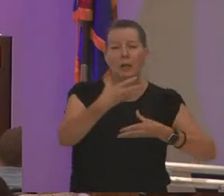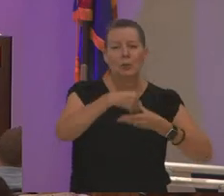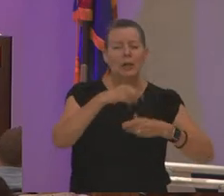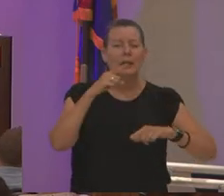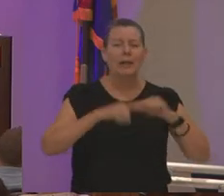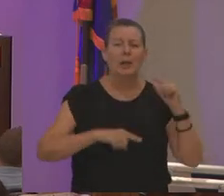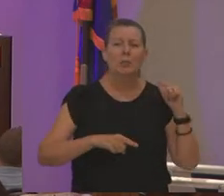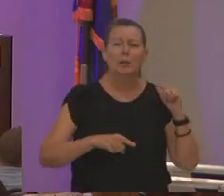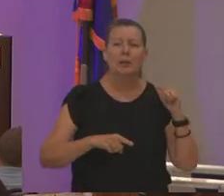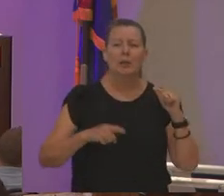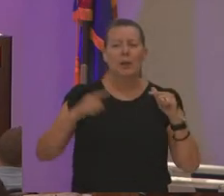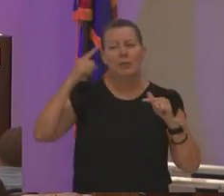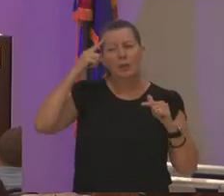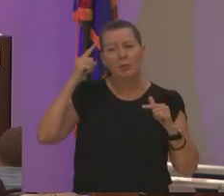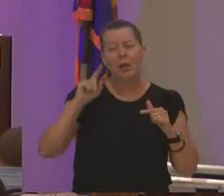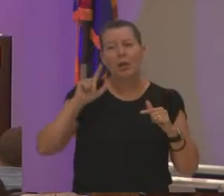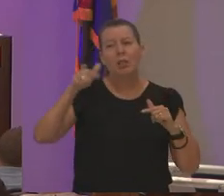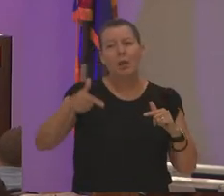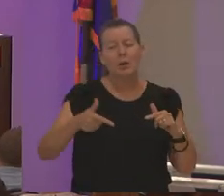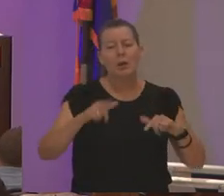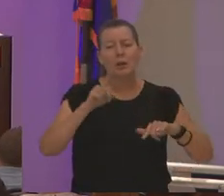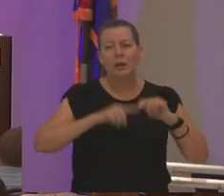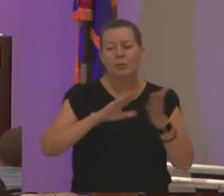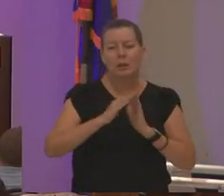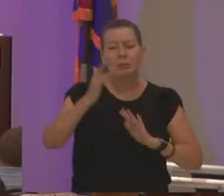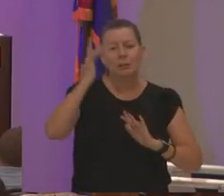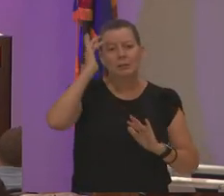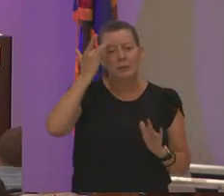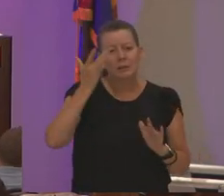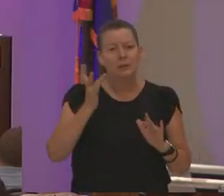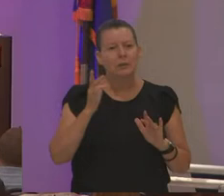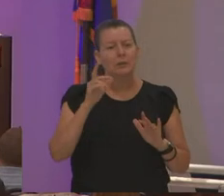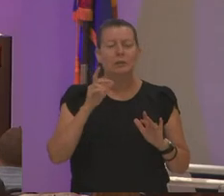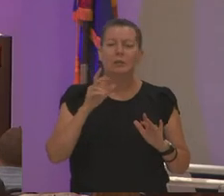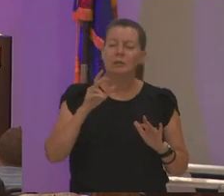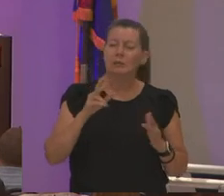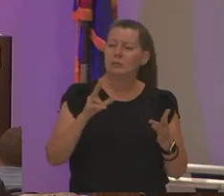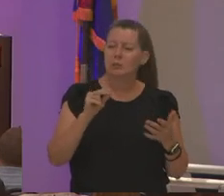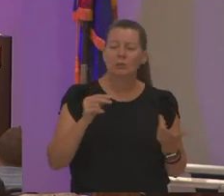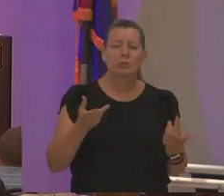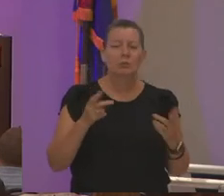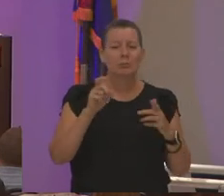be something that we get tired of we have to continue to push for diversity in the classroom